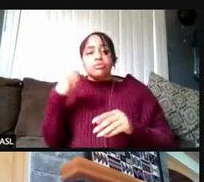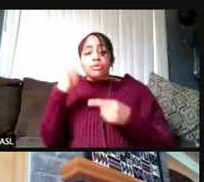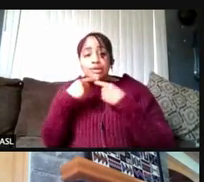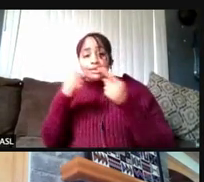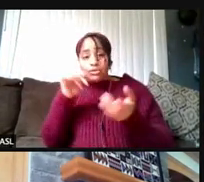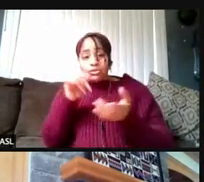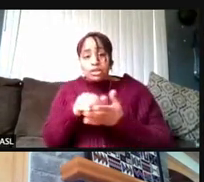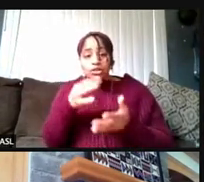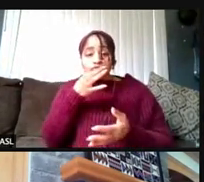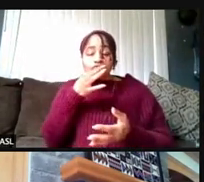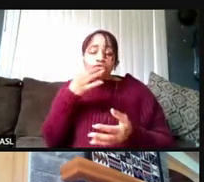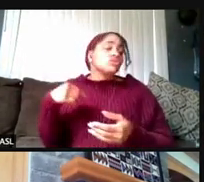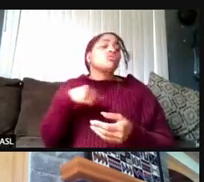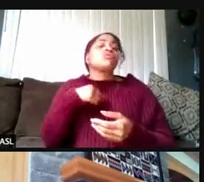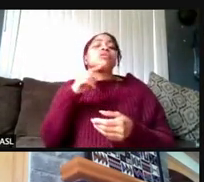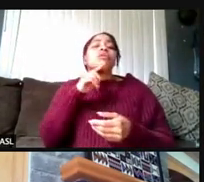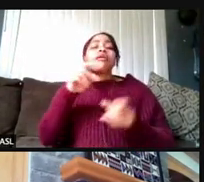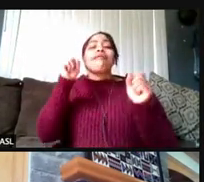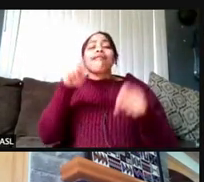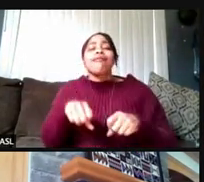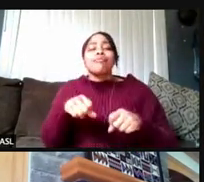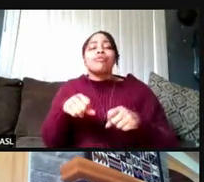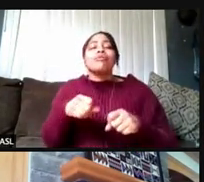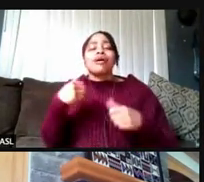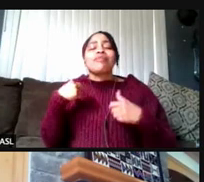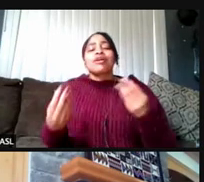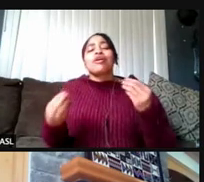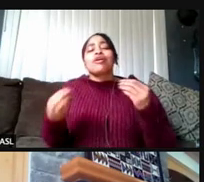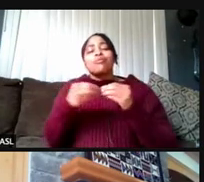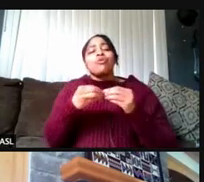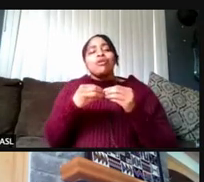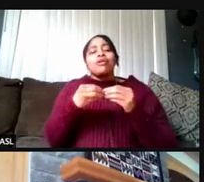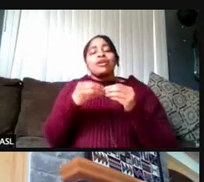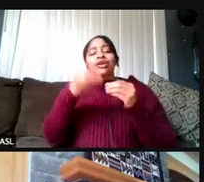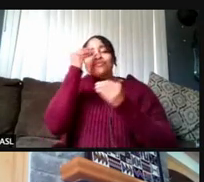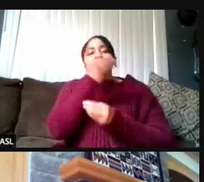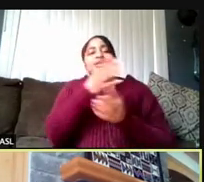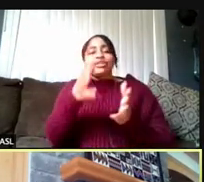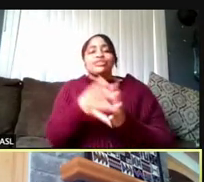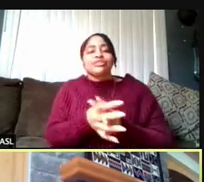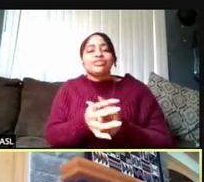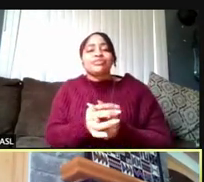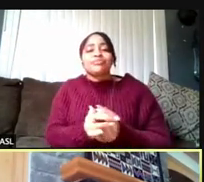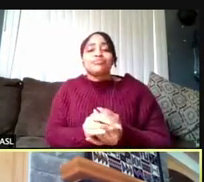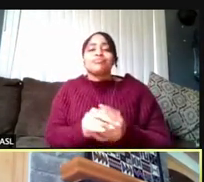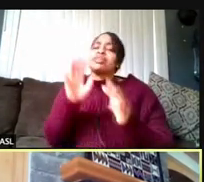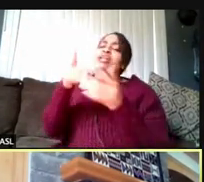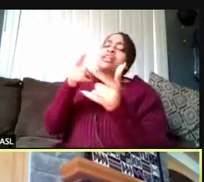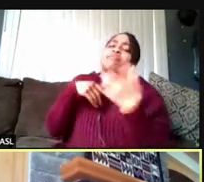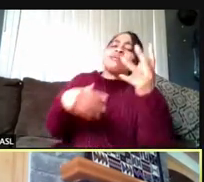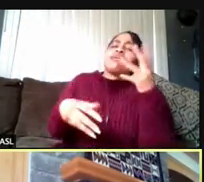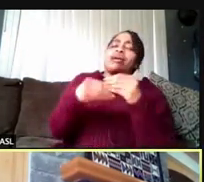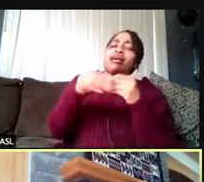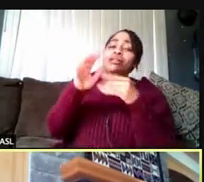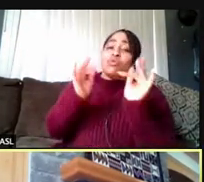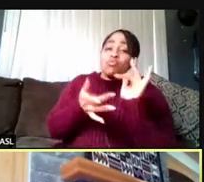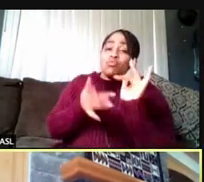as we are able to and have more concrete information Yeah, I'll just add that the website is actually,